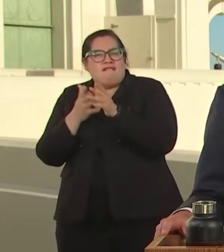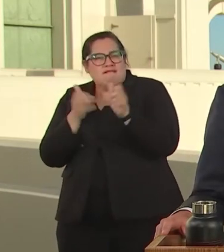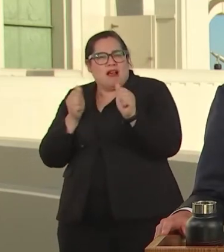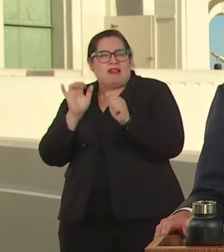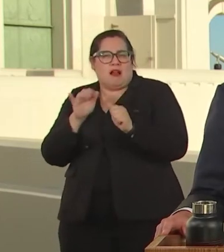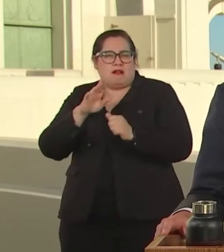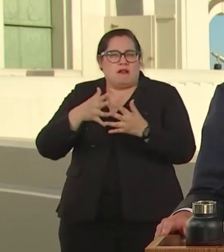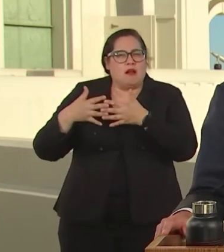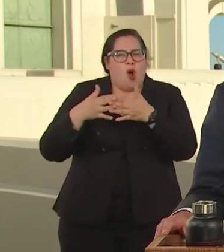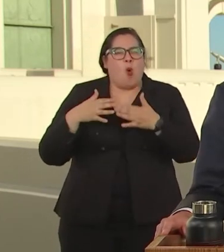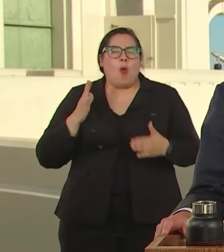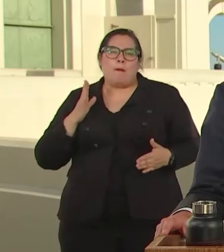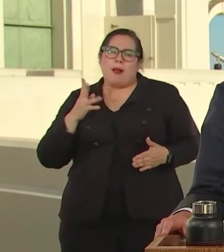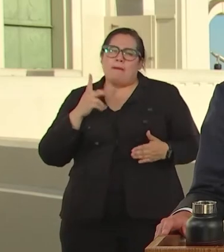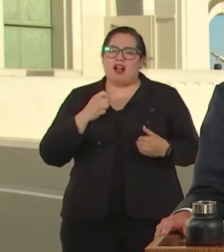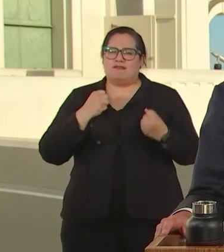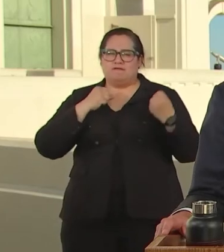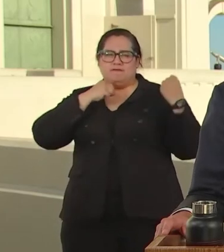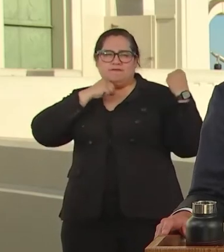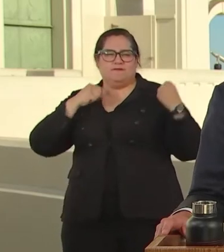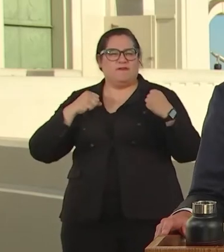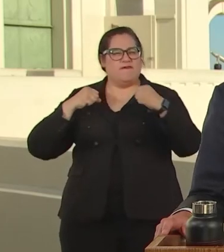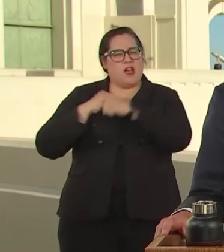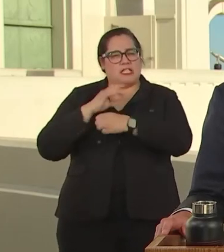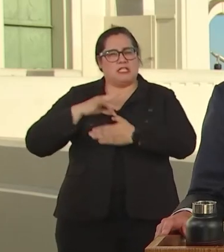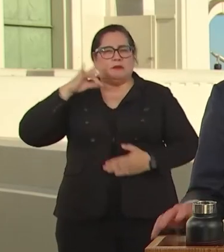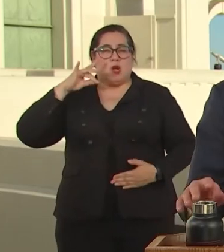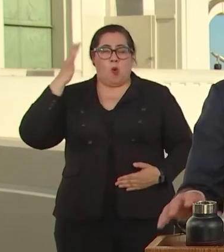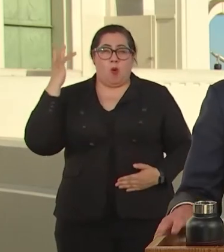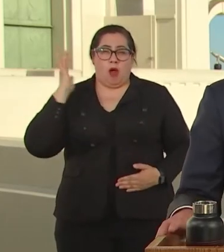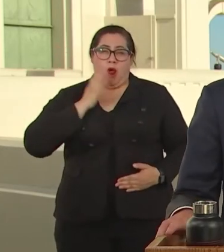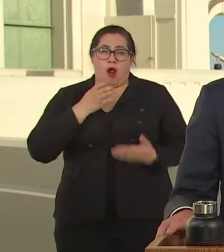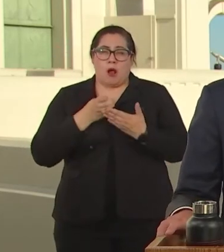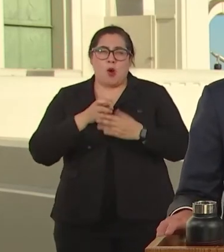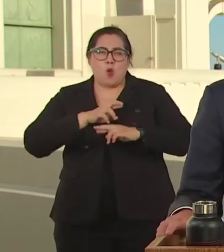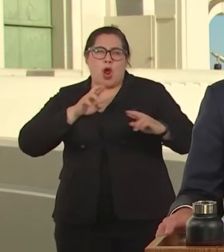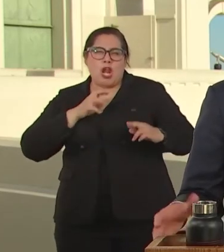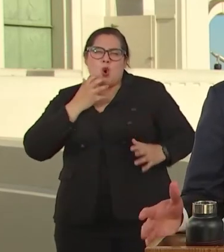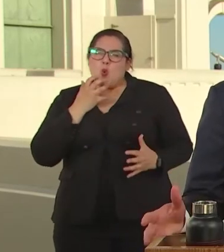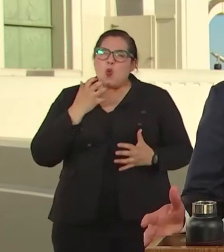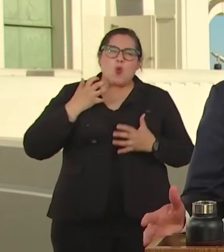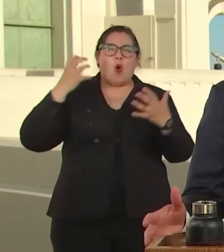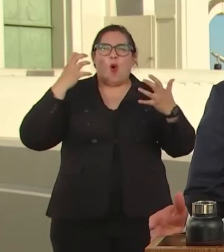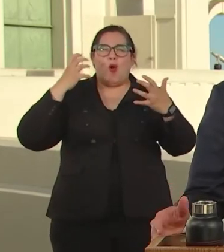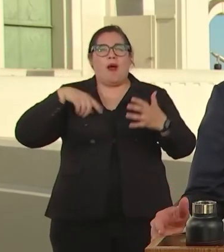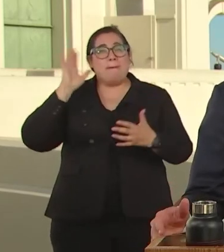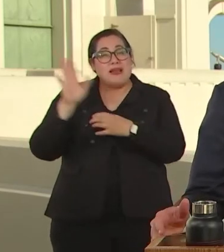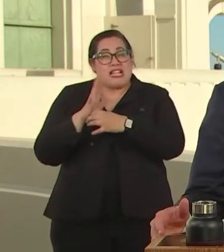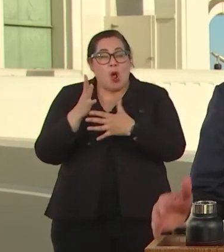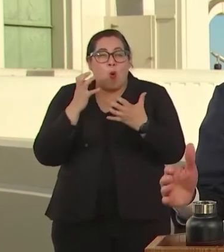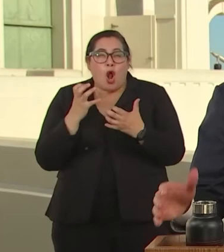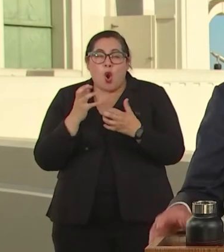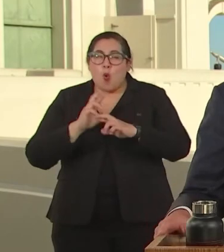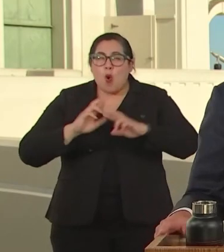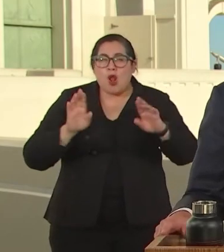OUR ECONOMY IS READY TO ROAR. BUSINESSES THAT WANT TO REOPEN OR OPEN THOSE STORIES, YOUR